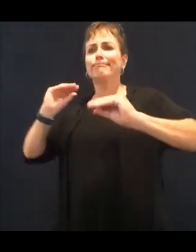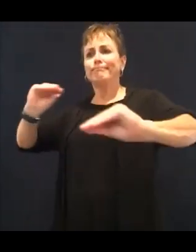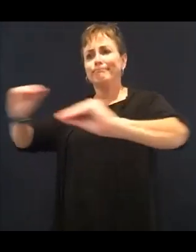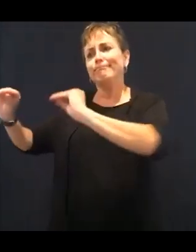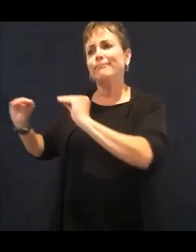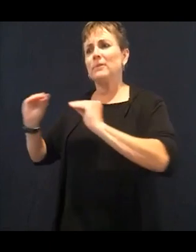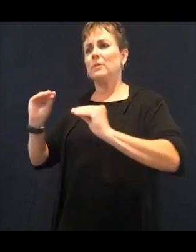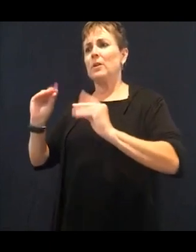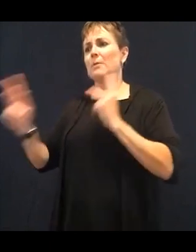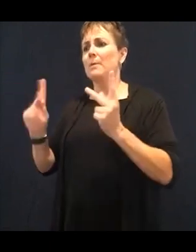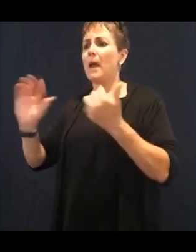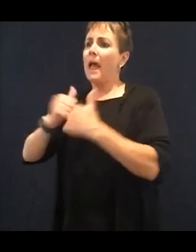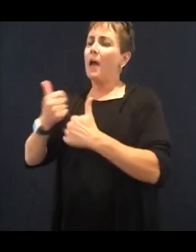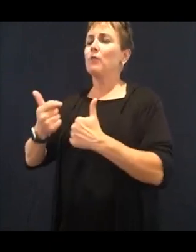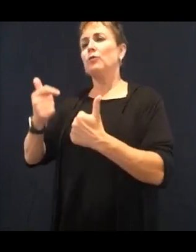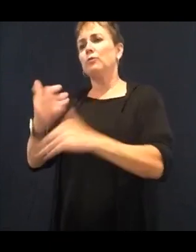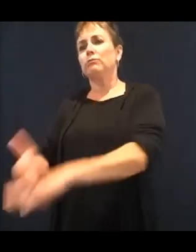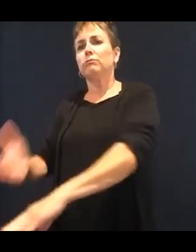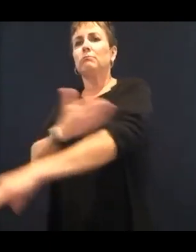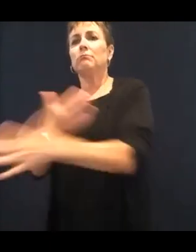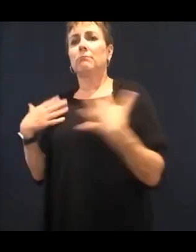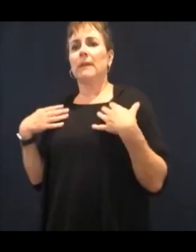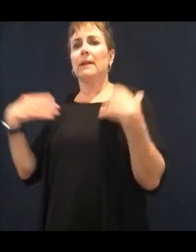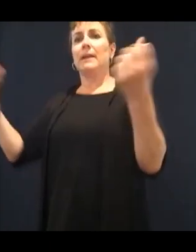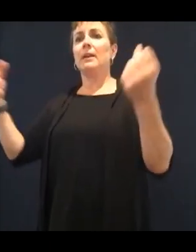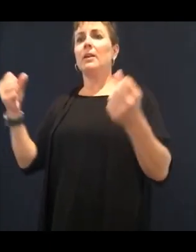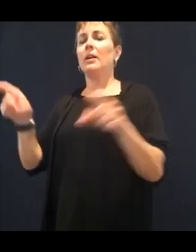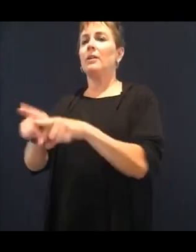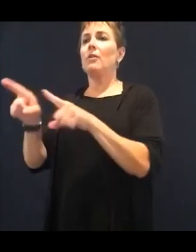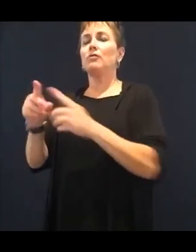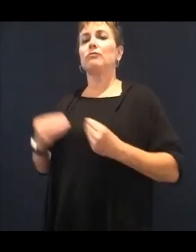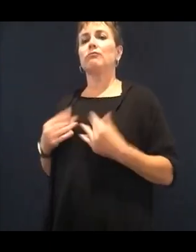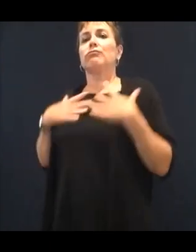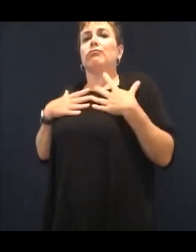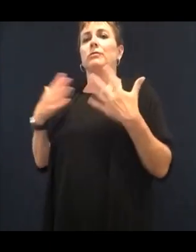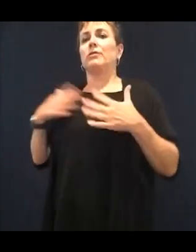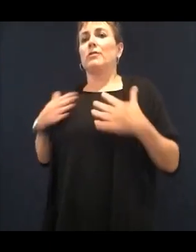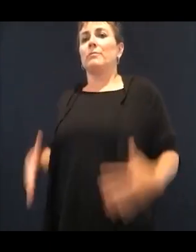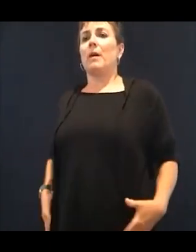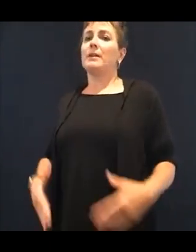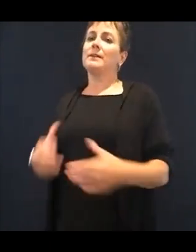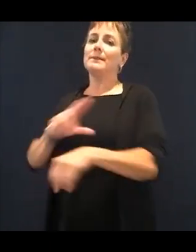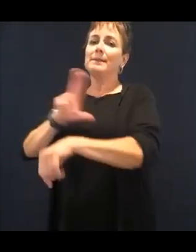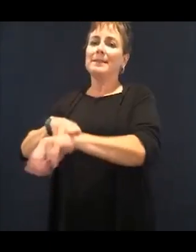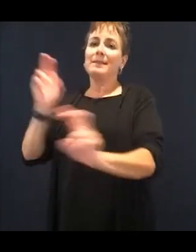real food and even recover from chronic illnesses without medication.